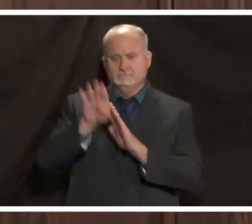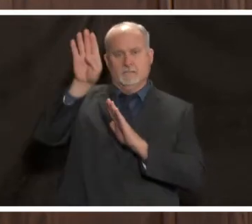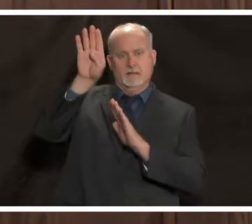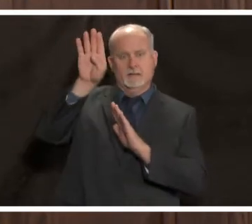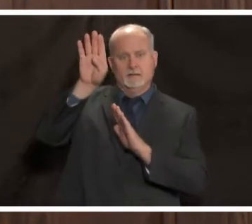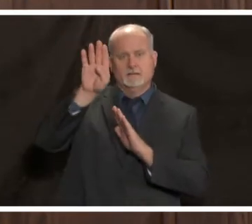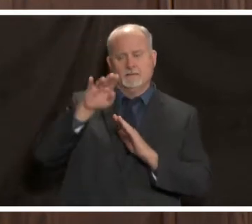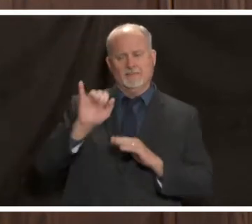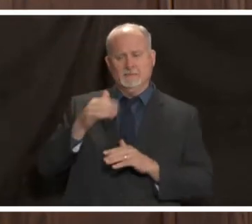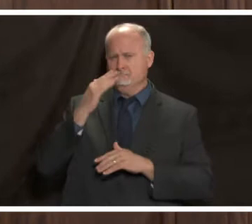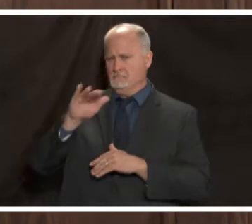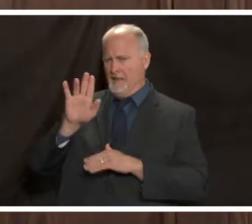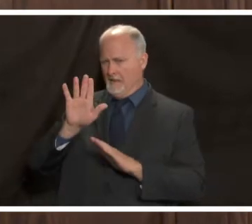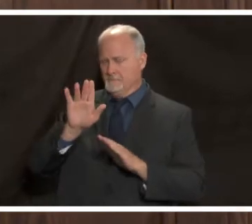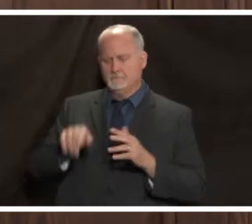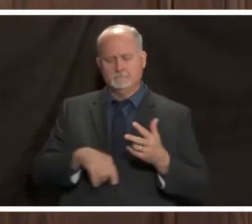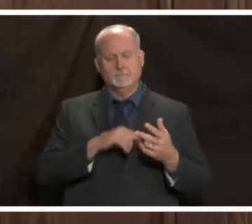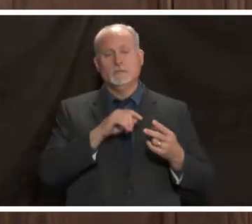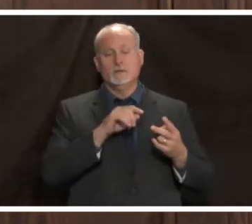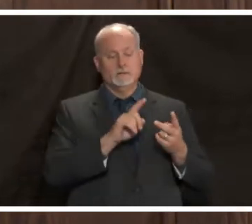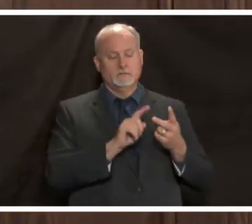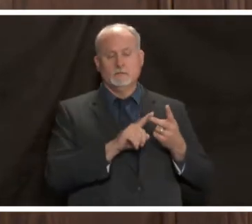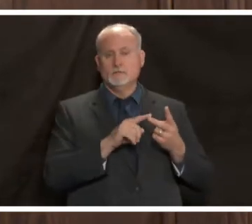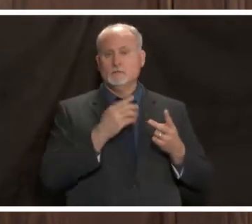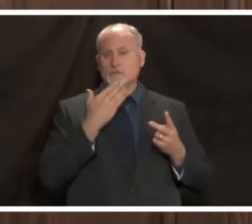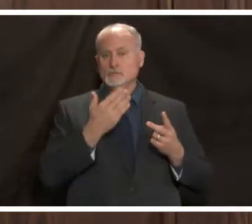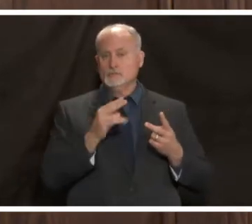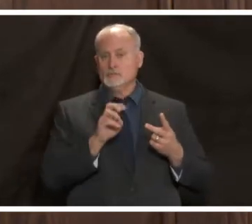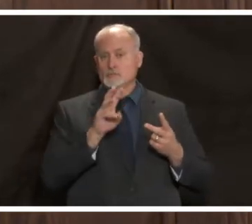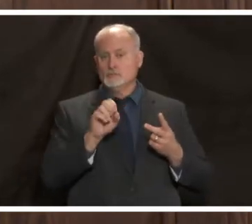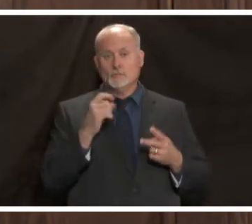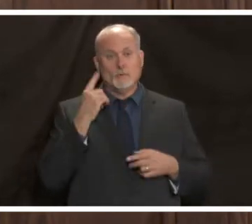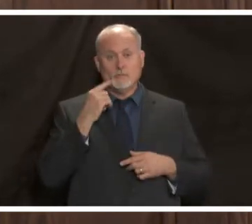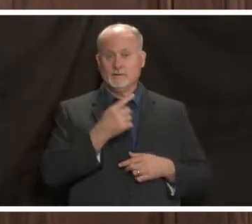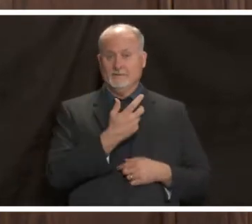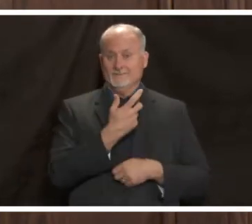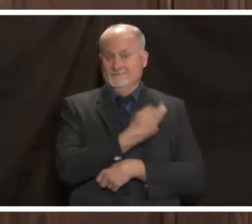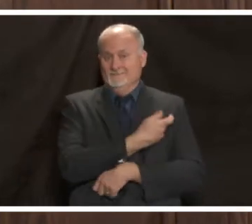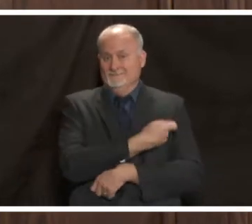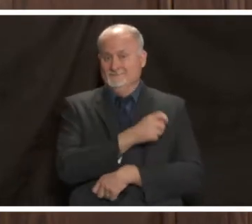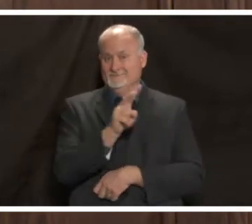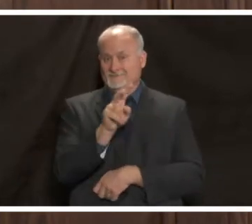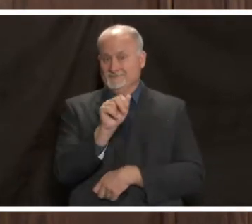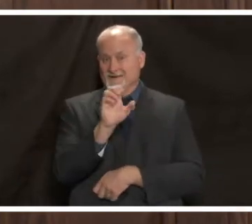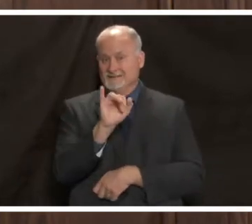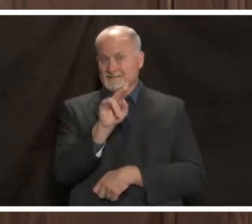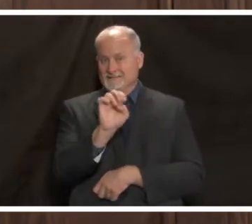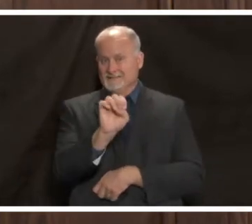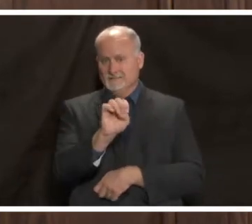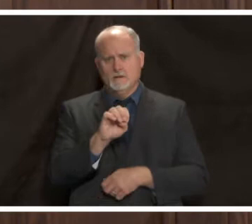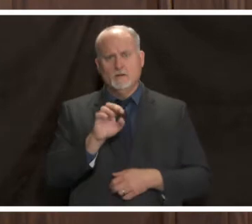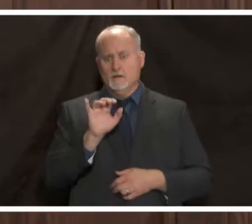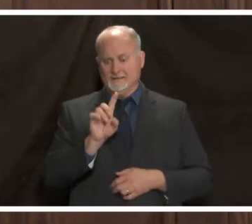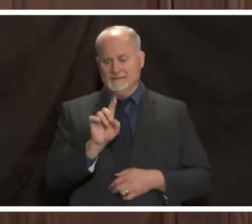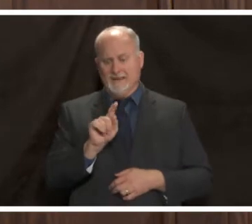here's the good news you heard about the vaccine these data are not just good they're spectacular